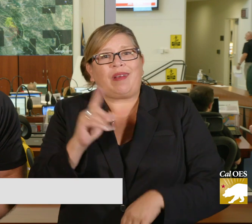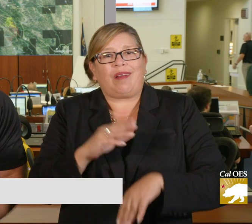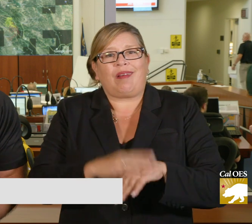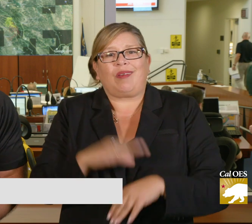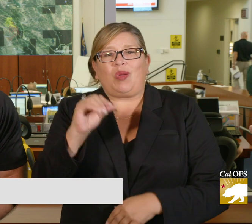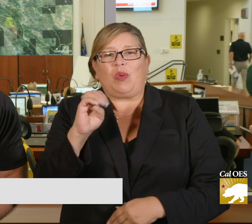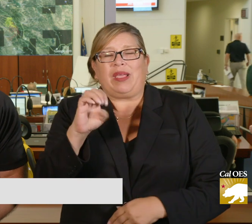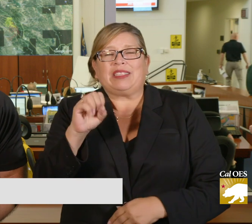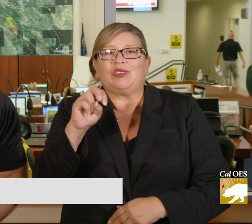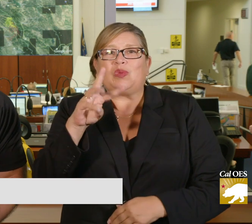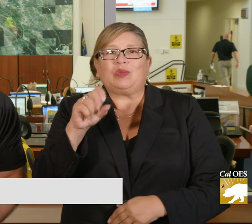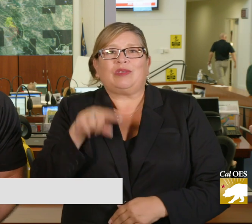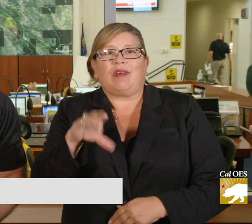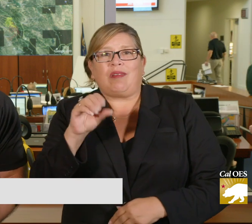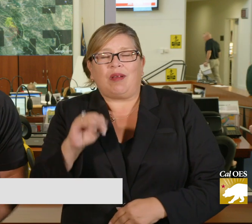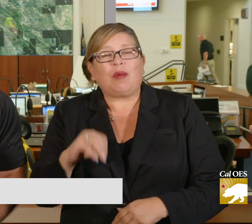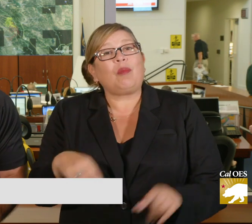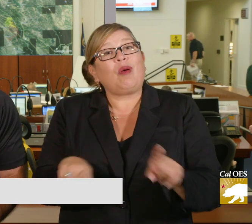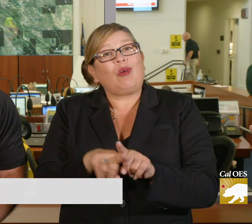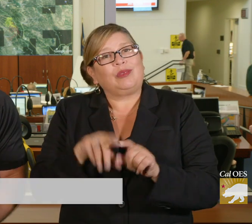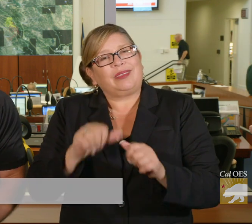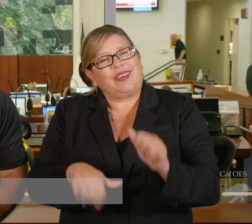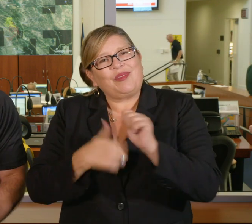Facebook and Twitter